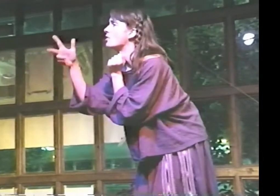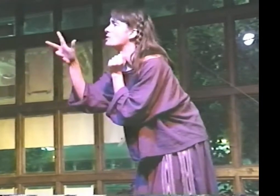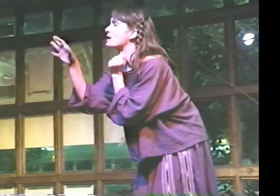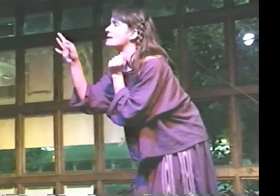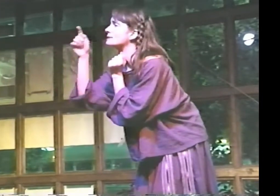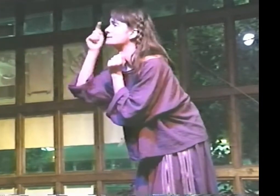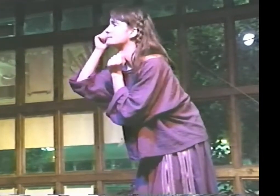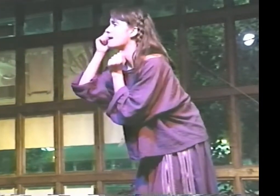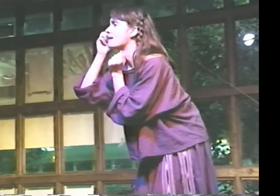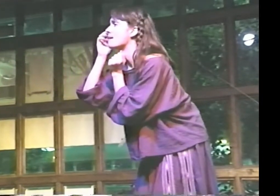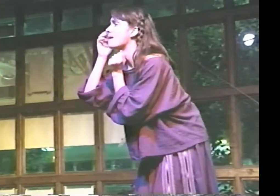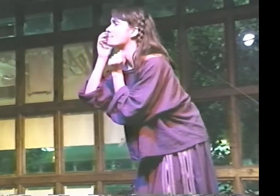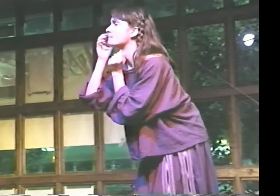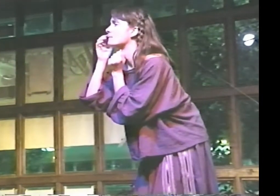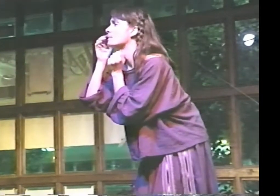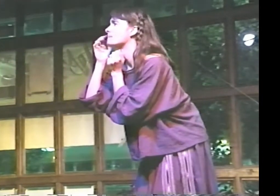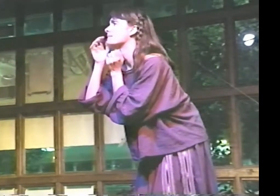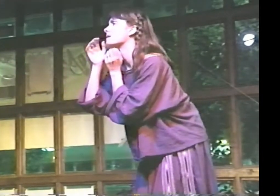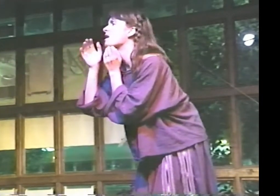ONLY 39 CENTS.